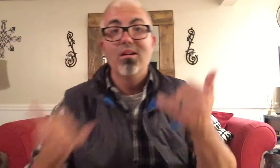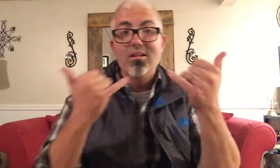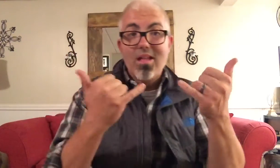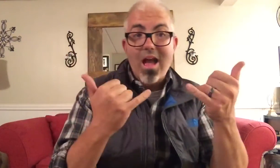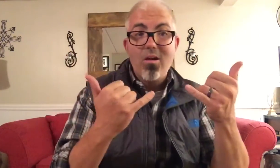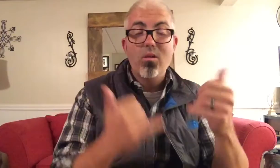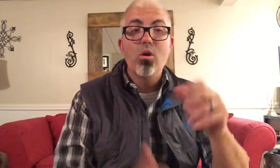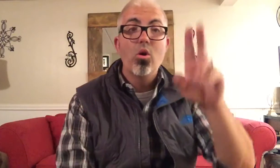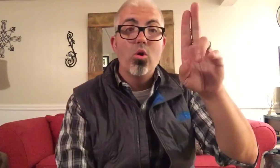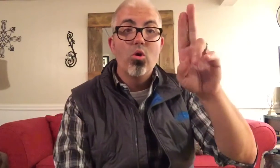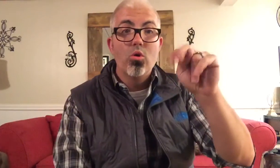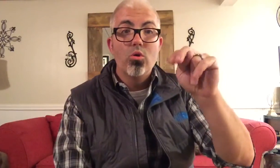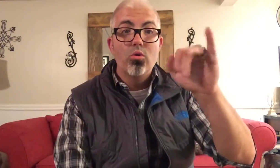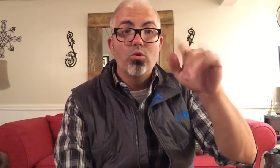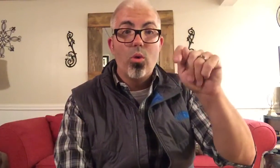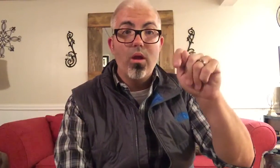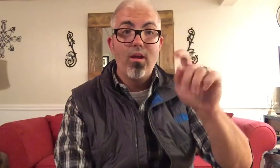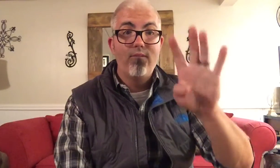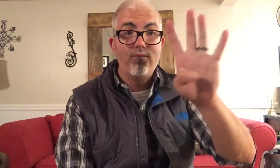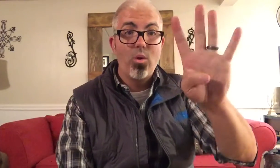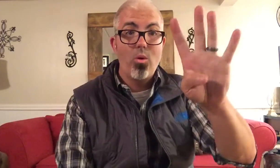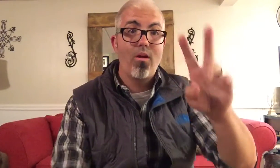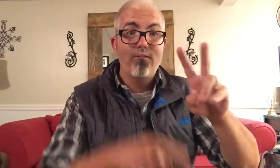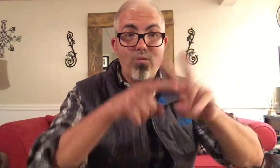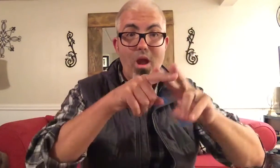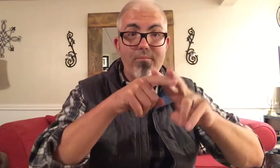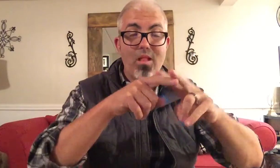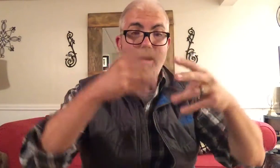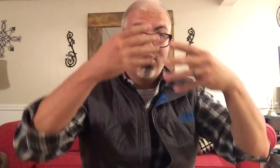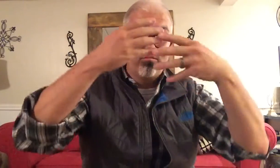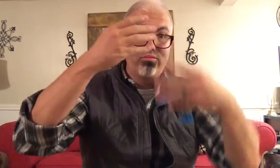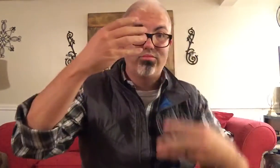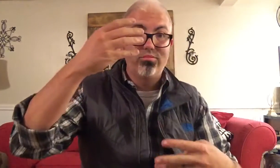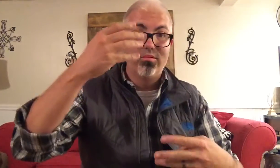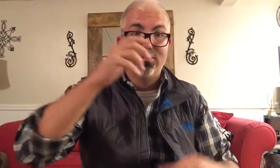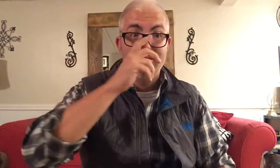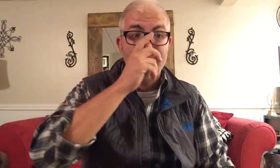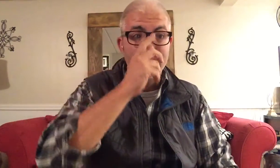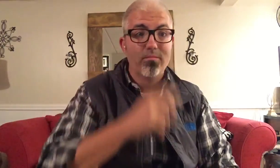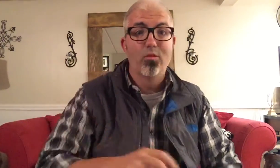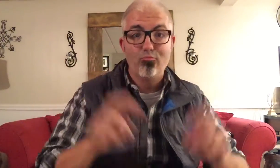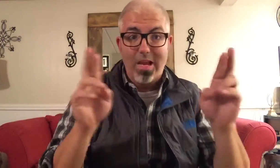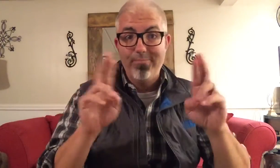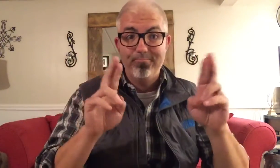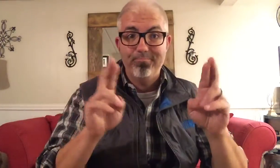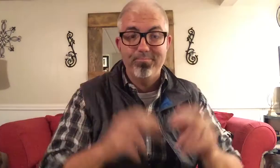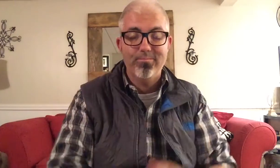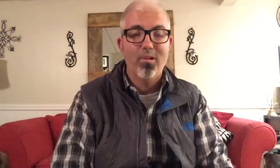NOW UNIT 4 VOCABULARY (LIST) READY?